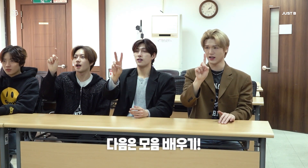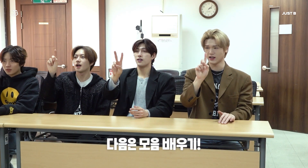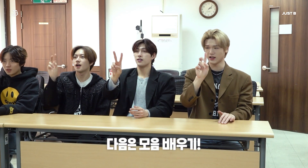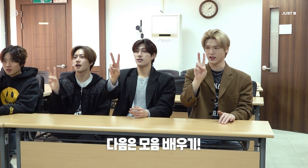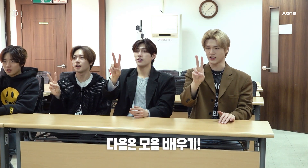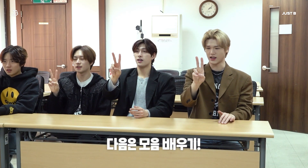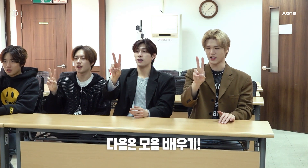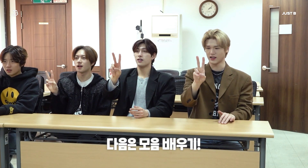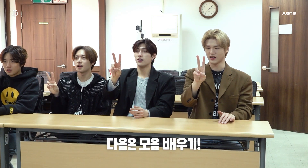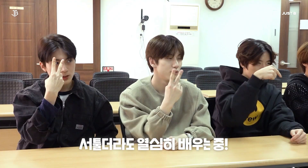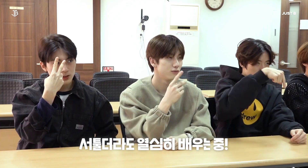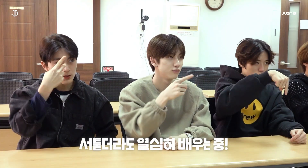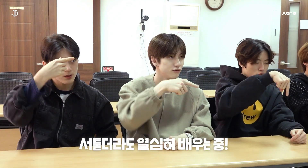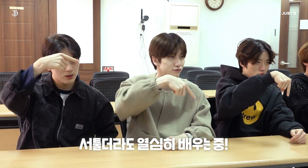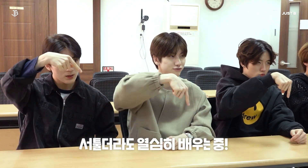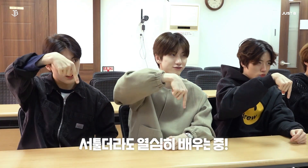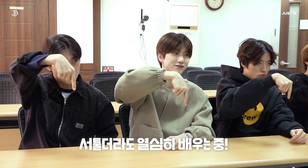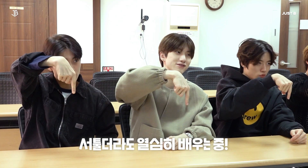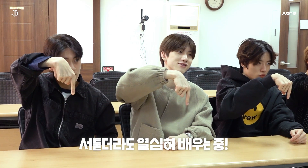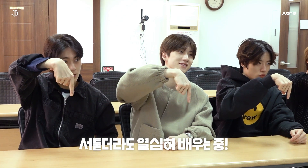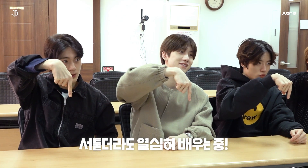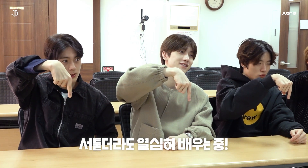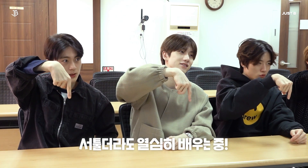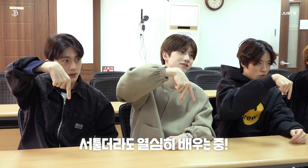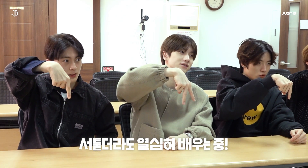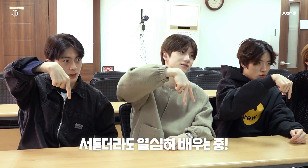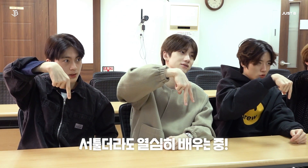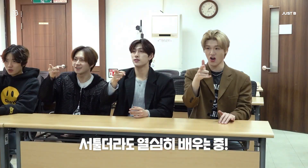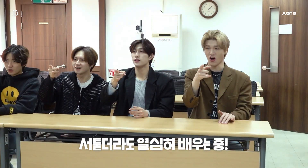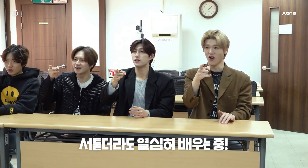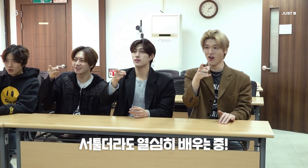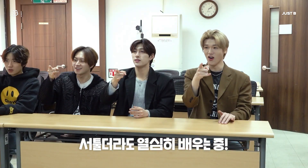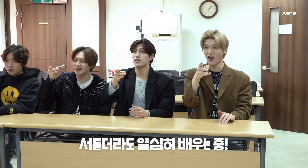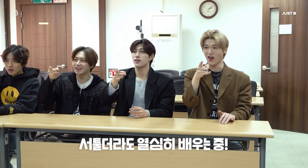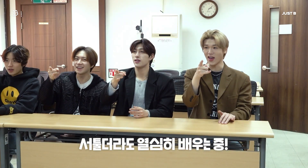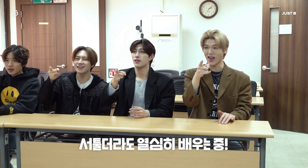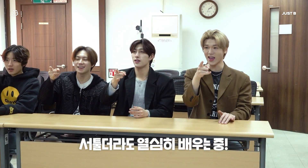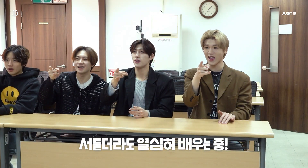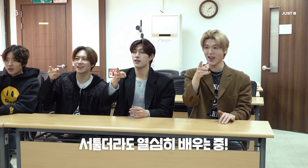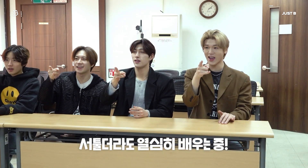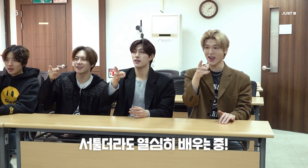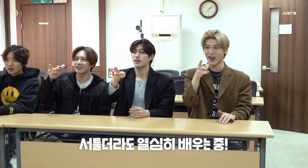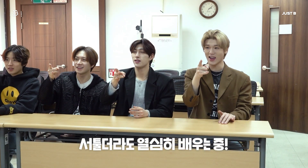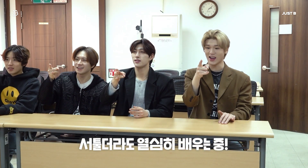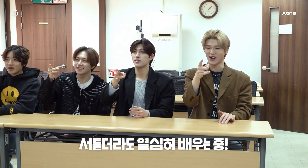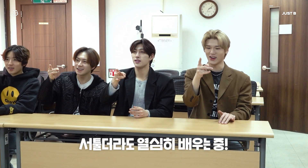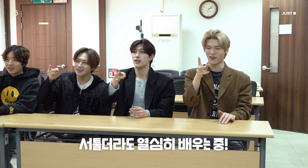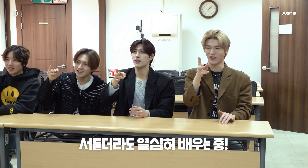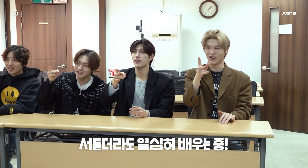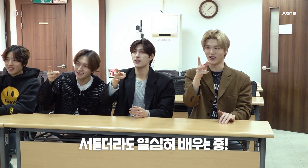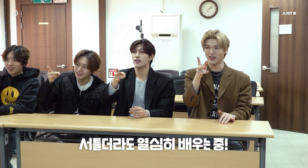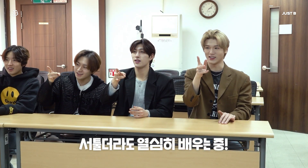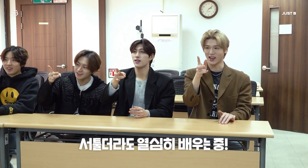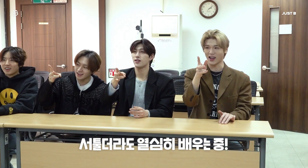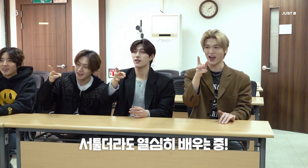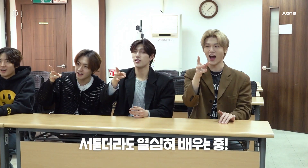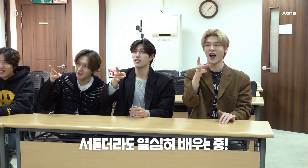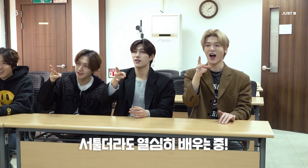'YA' [Learning slowly but passionately!] 'U' 'E' 'YE'